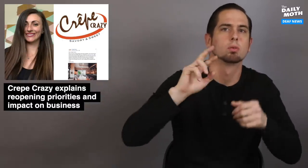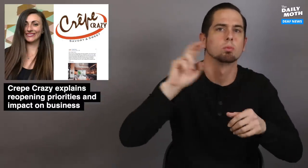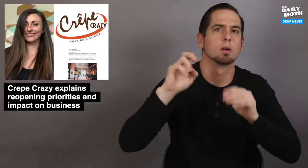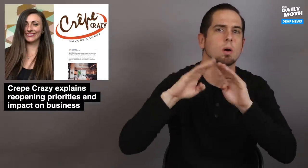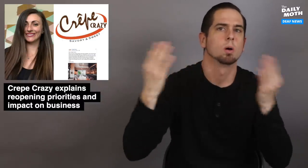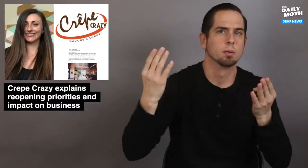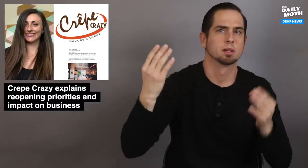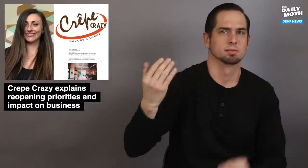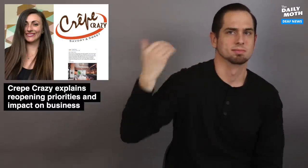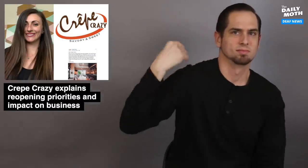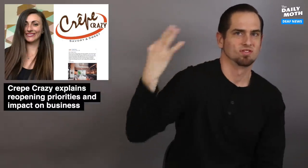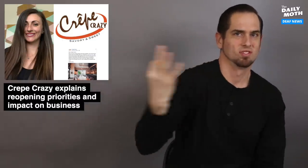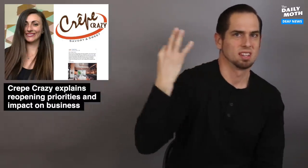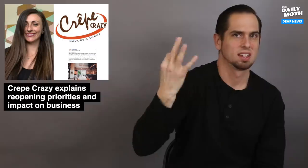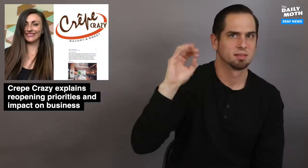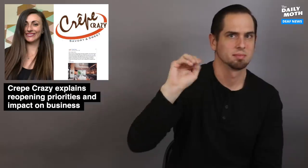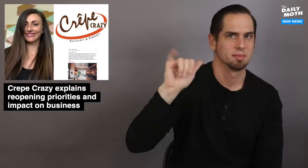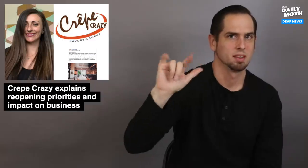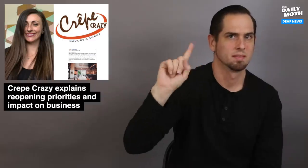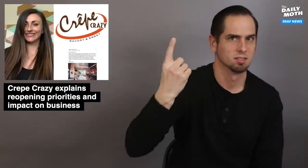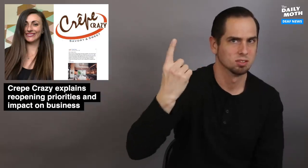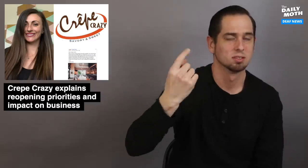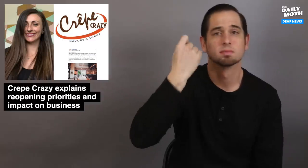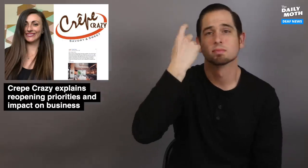reopening on Friday, May 1.